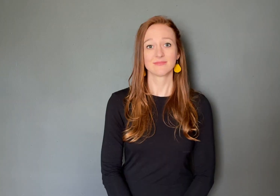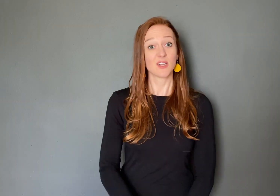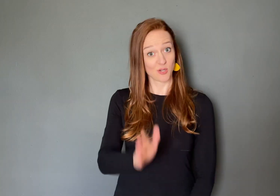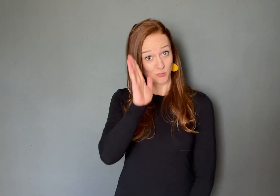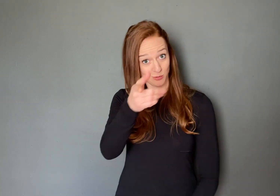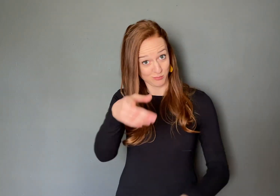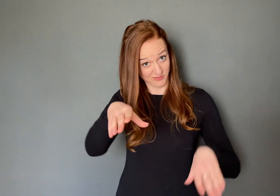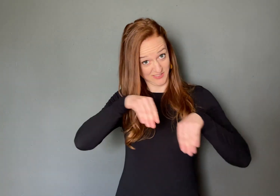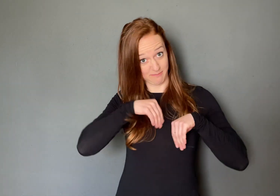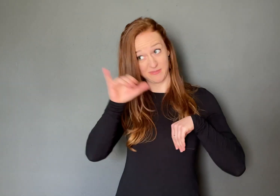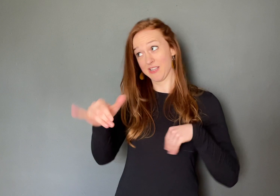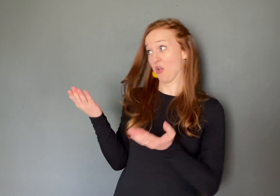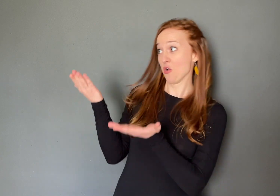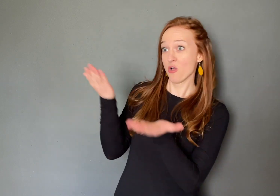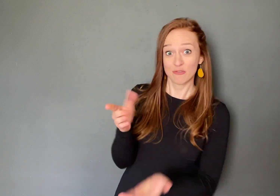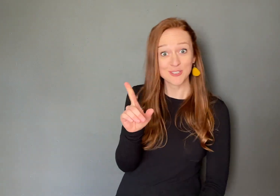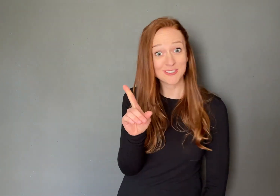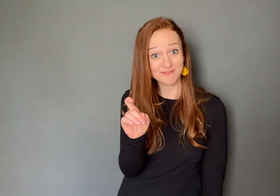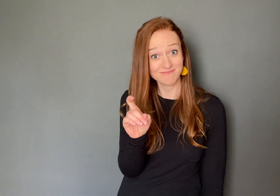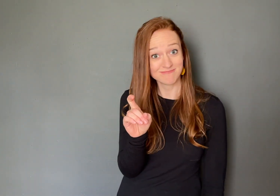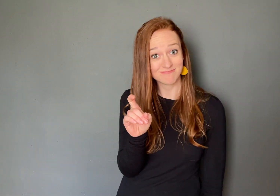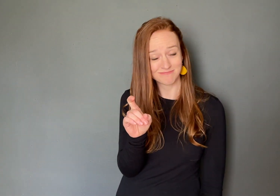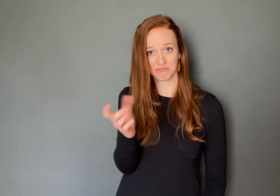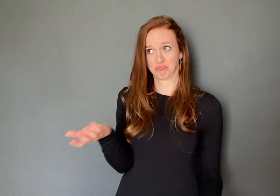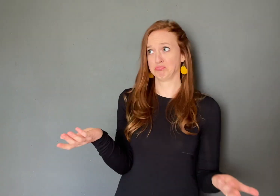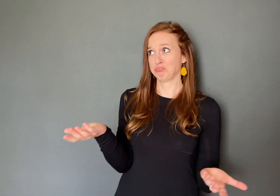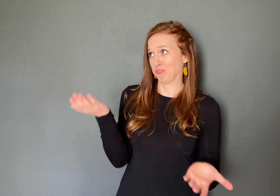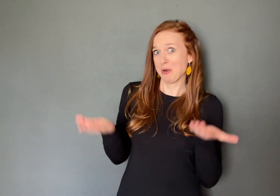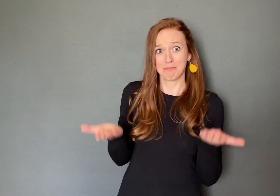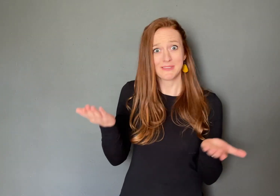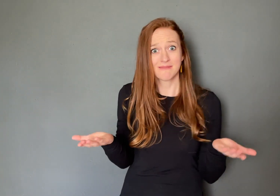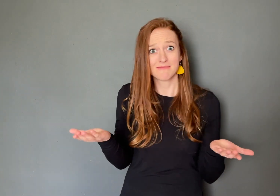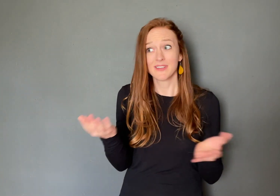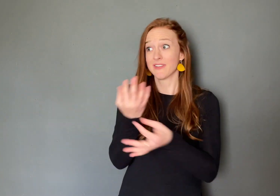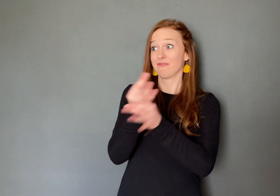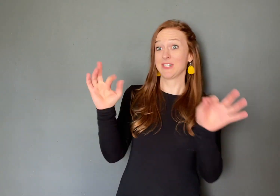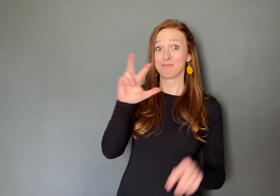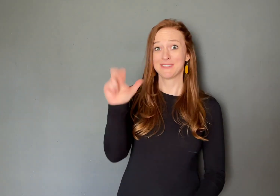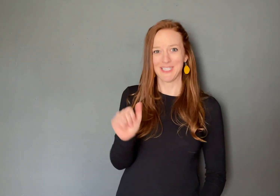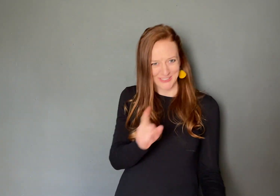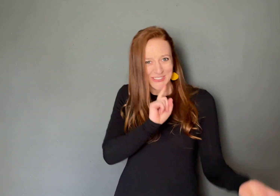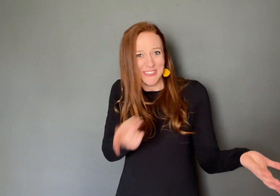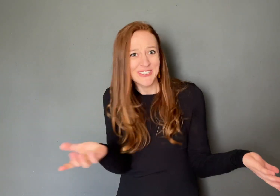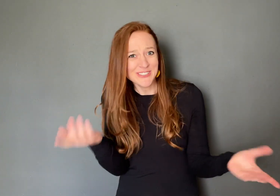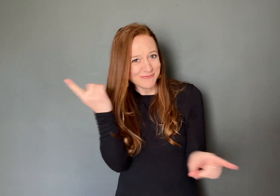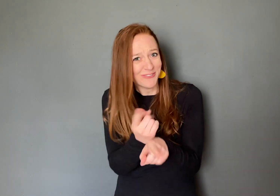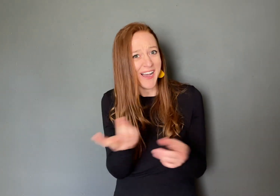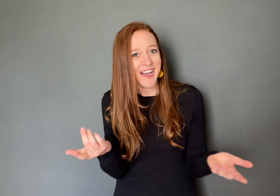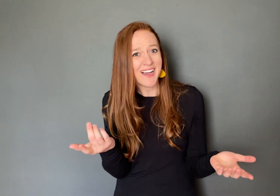Will you accept the offer? Probably… Who doesn’t love more pizza for free!